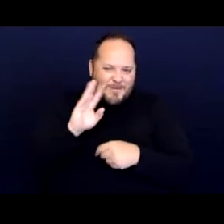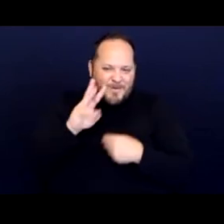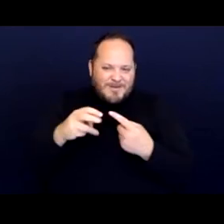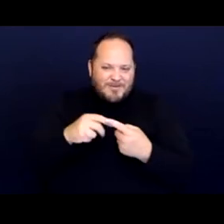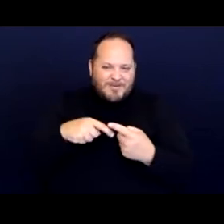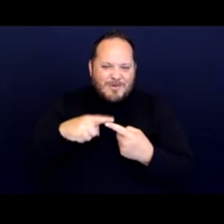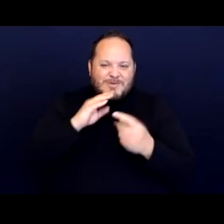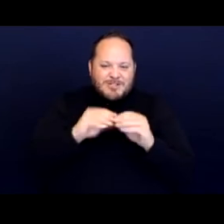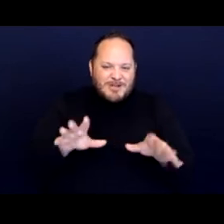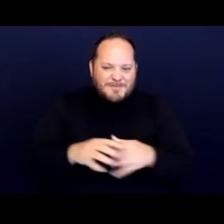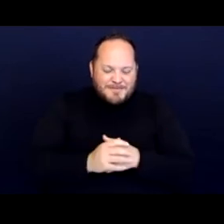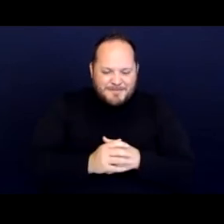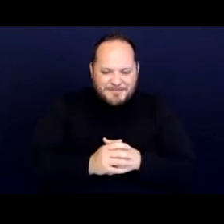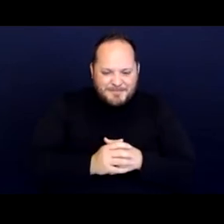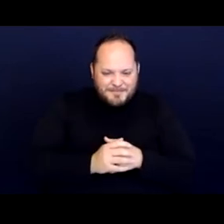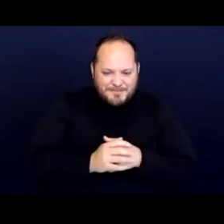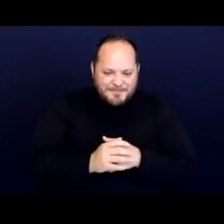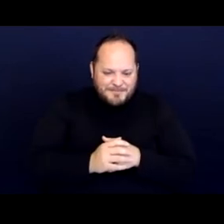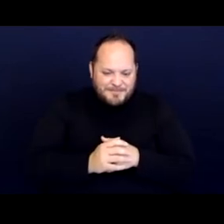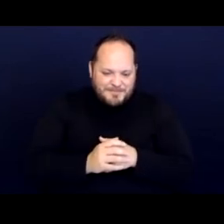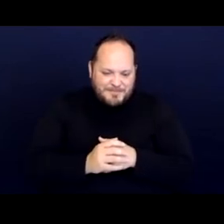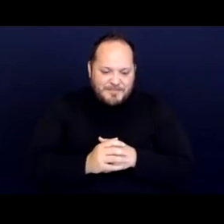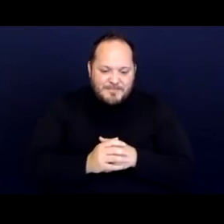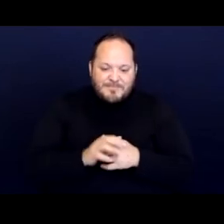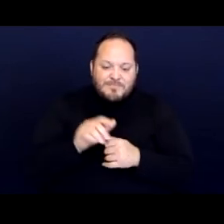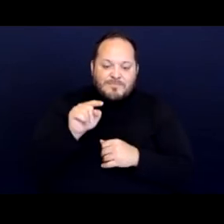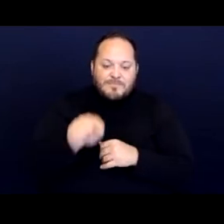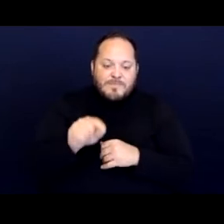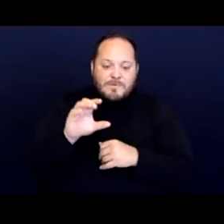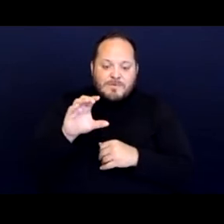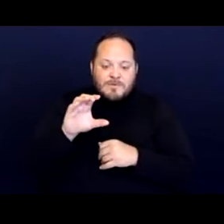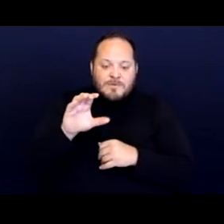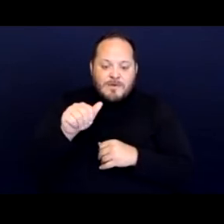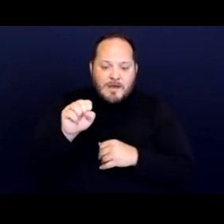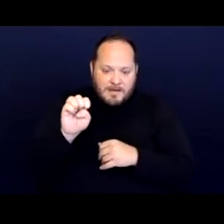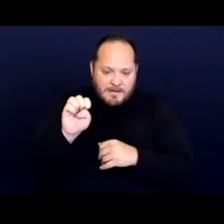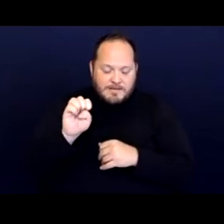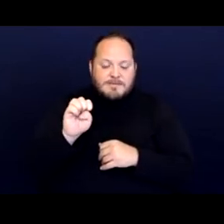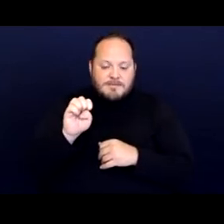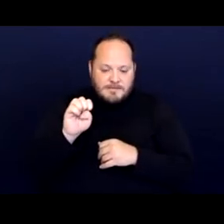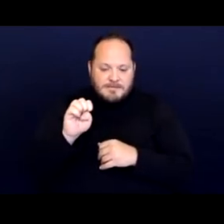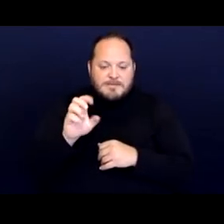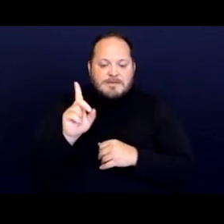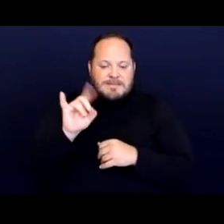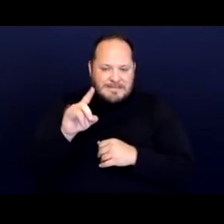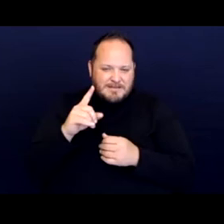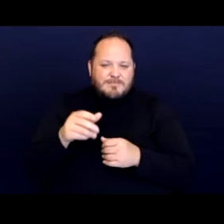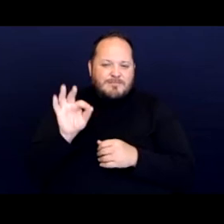So this case brought, as I mentioned before an eighth amendment cruel and unusual punishment claim